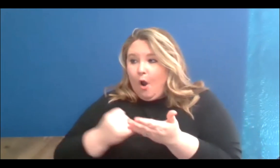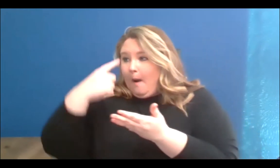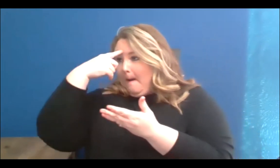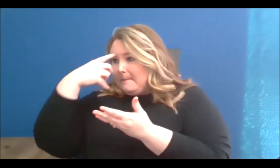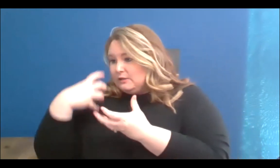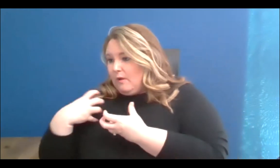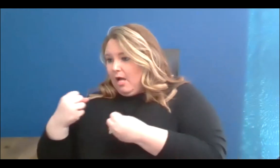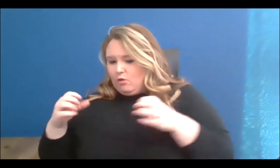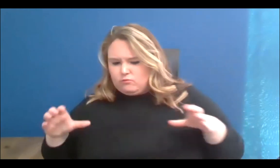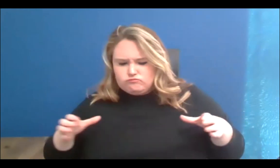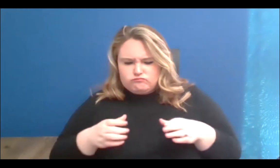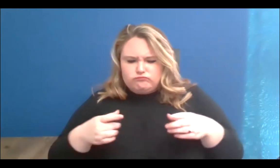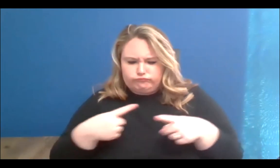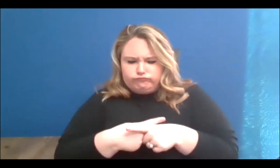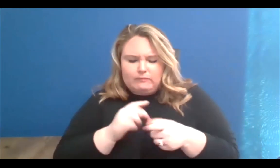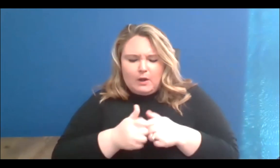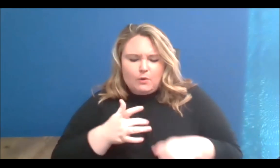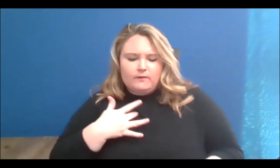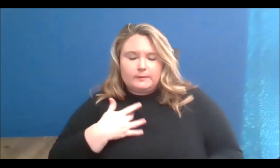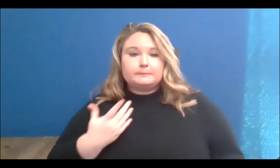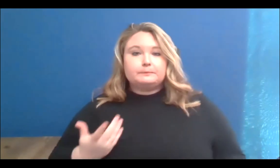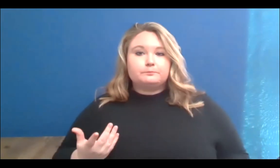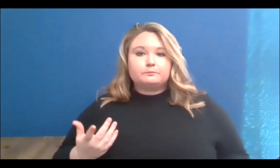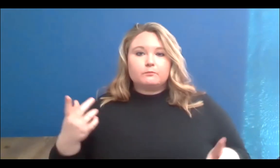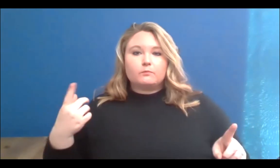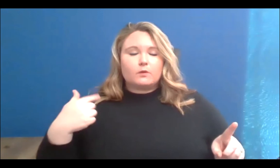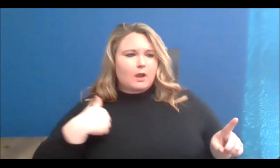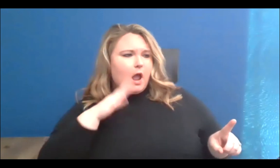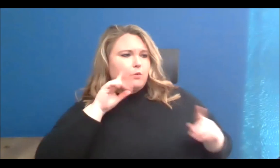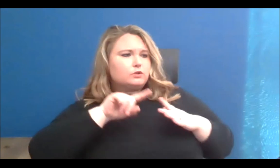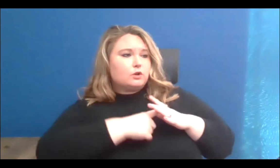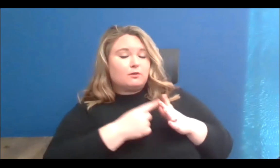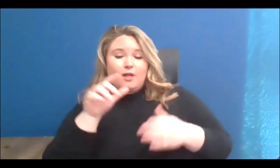I can start, I actually had not heard "artivism" before this, but I love